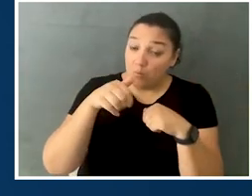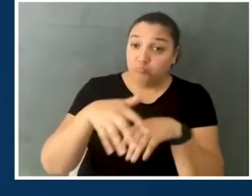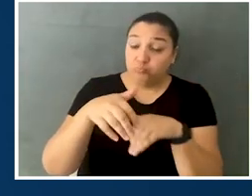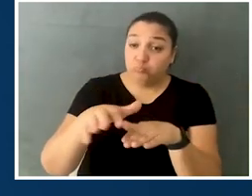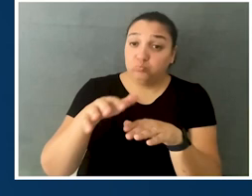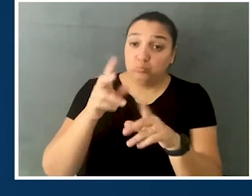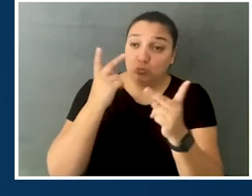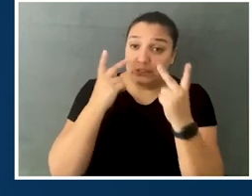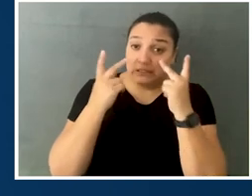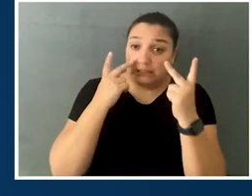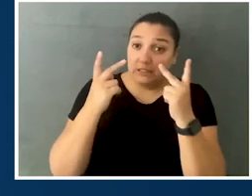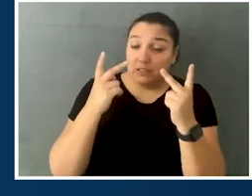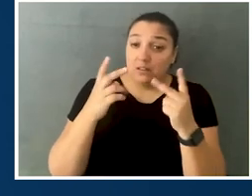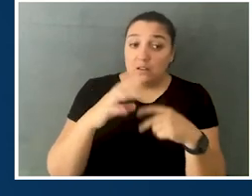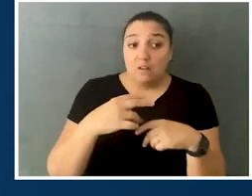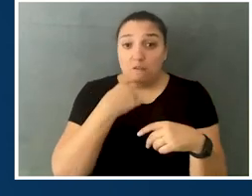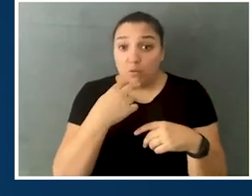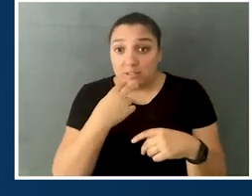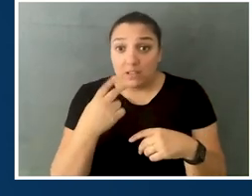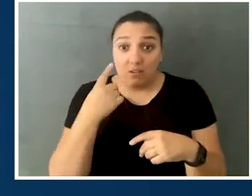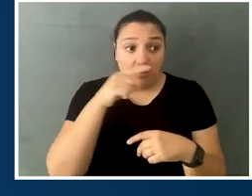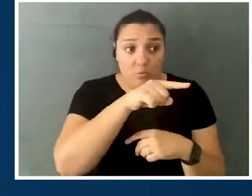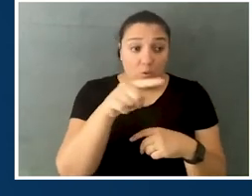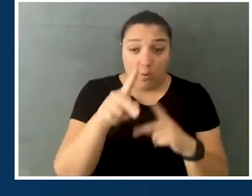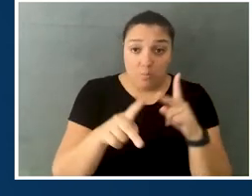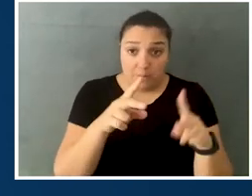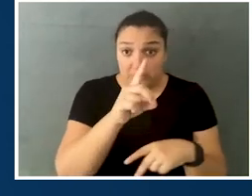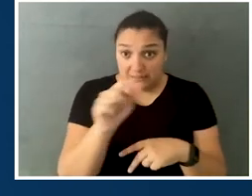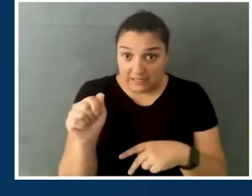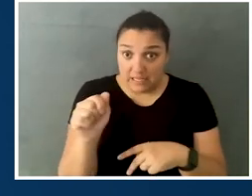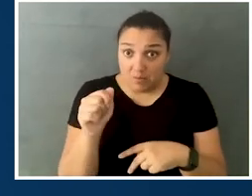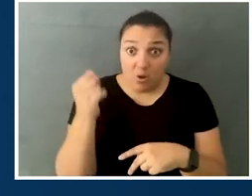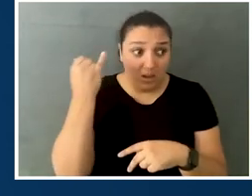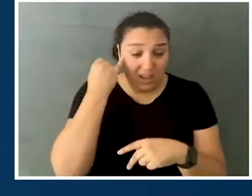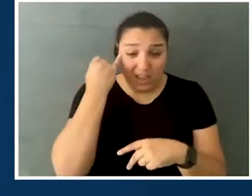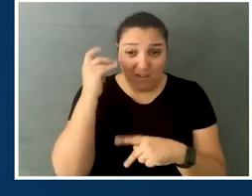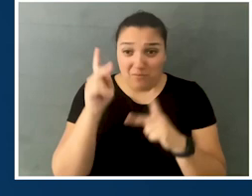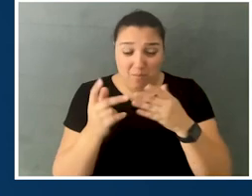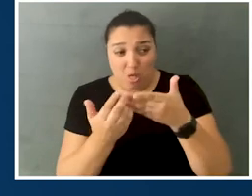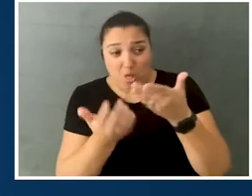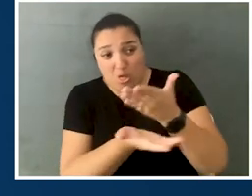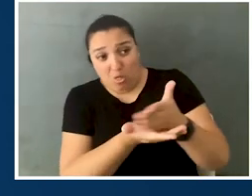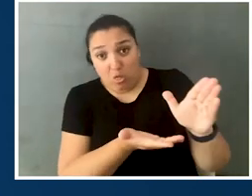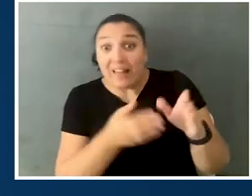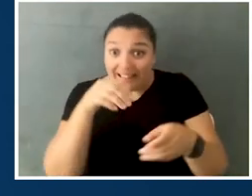when the voices of disabled people are not being heard or considered even within the movement,